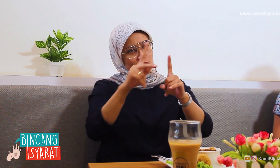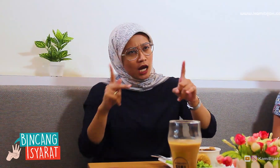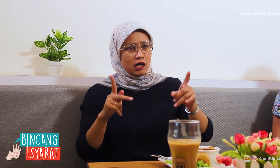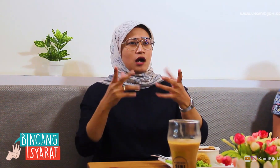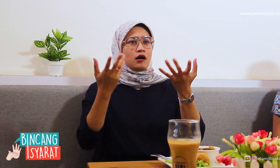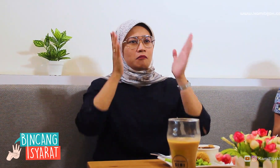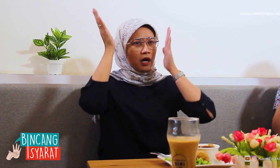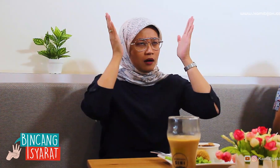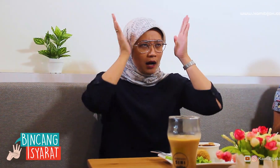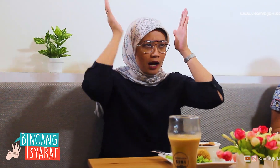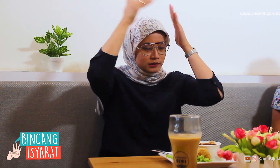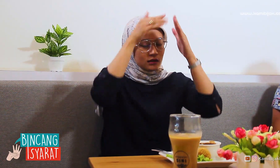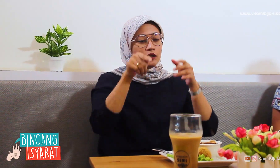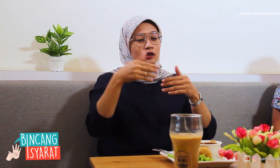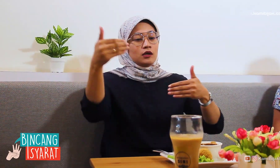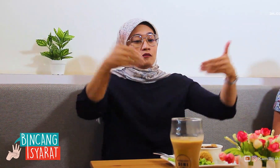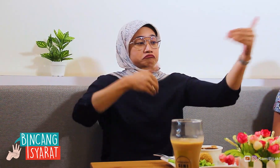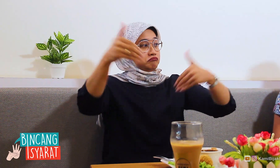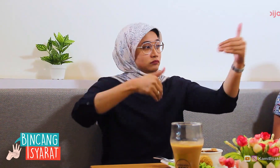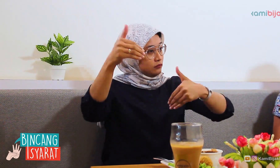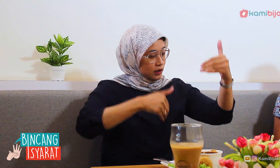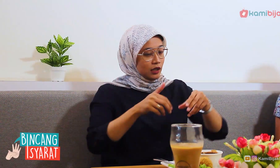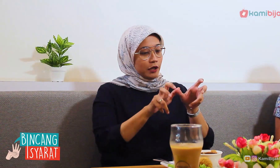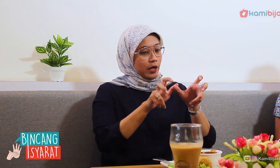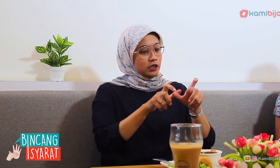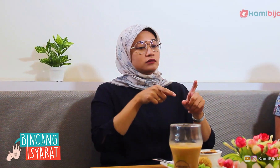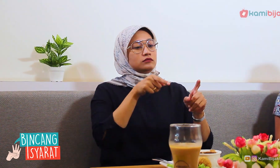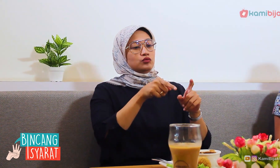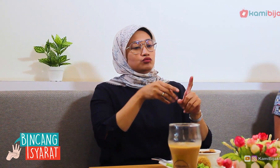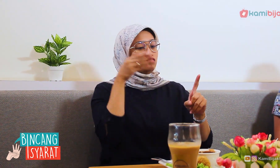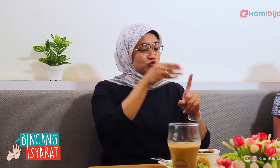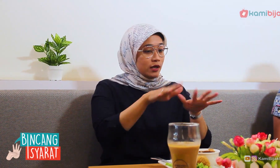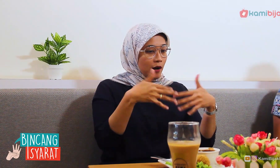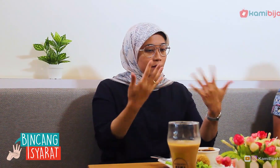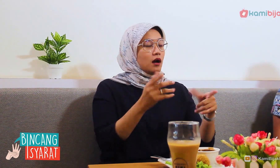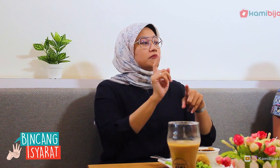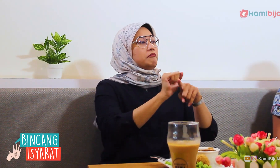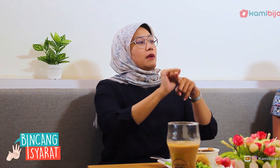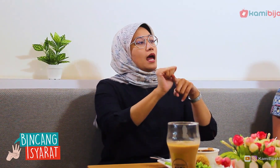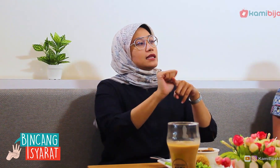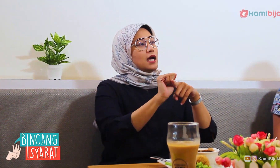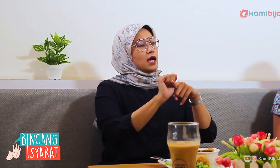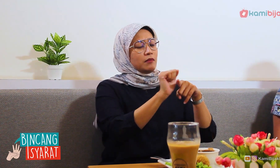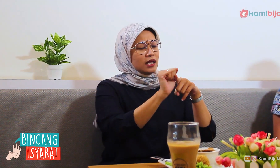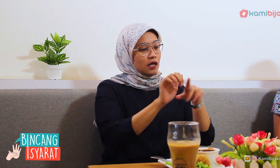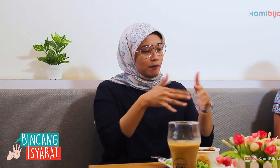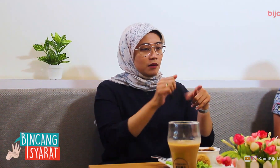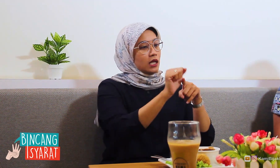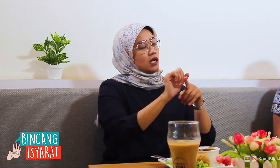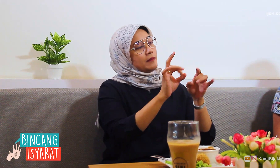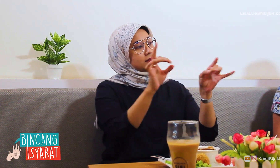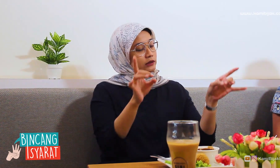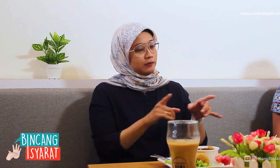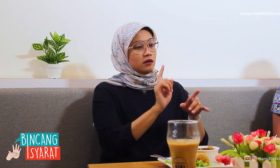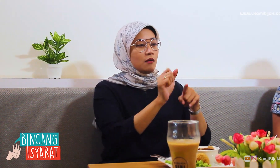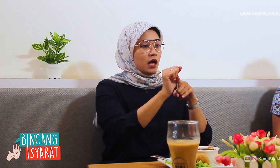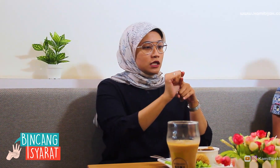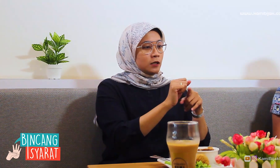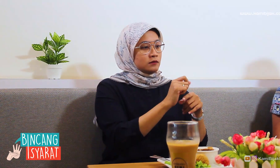Pontianak, Makassar came to LRBI, the purpose is for various kinds of training,